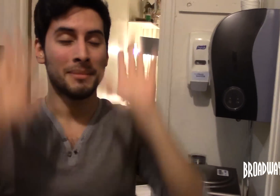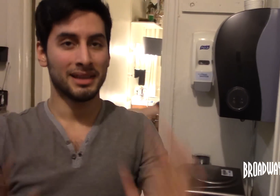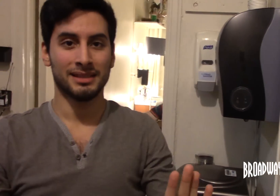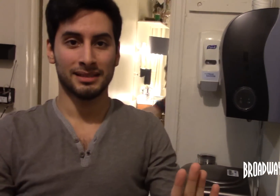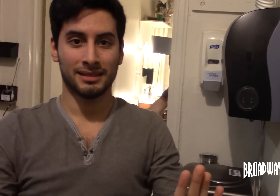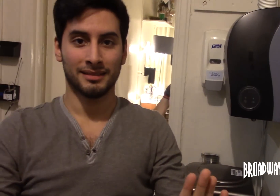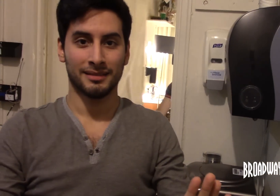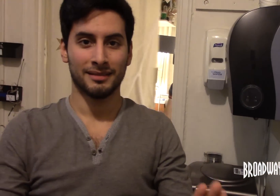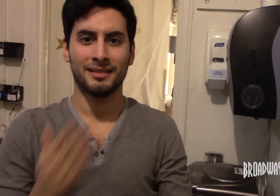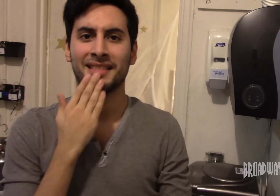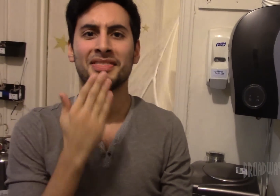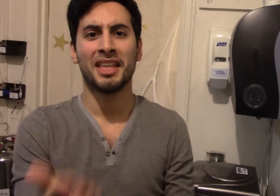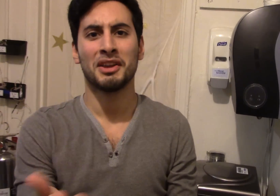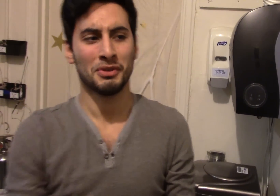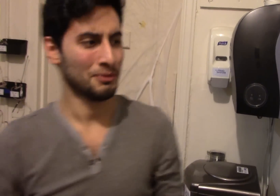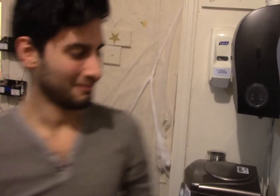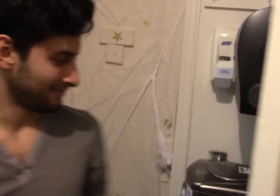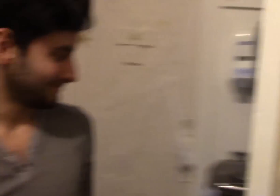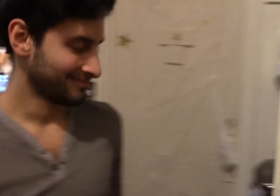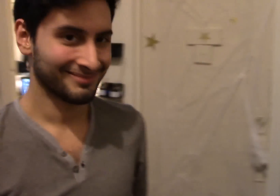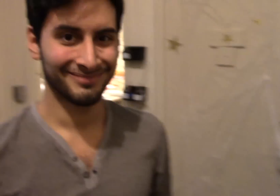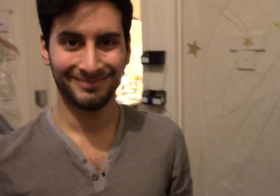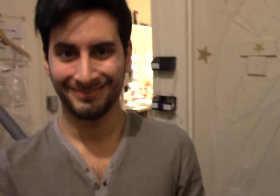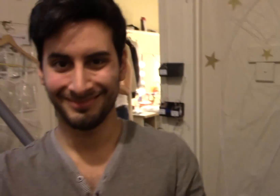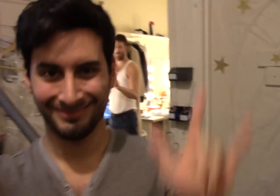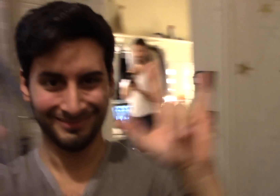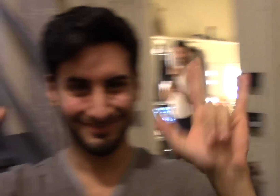This experience has been amazing. Thank you.